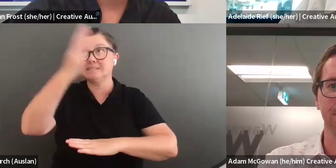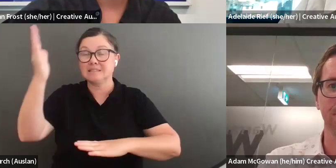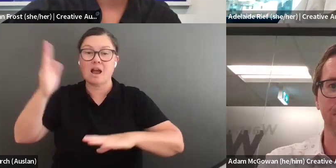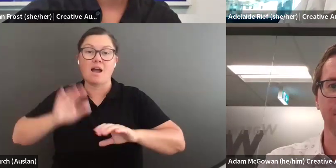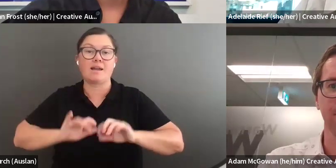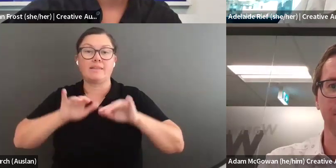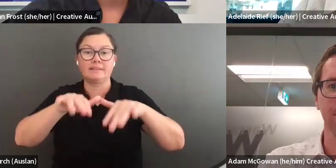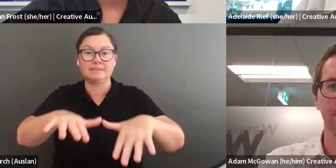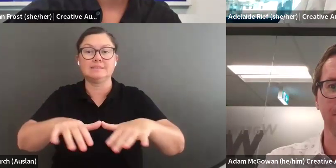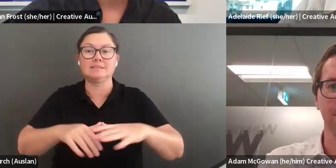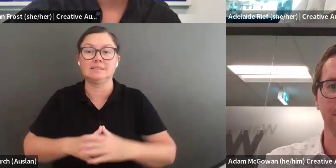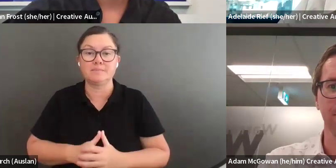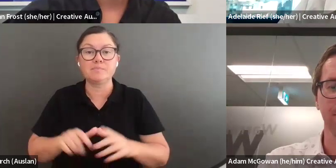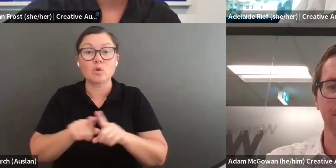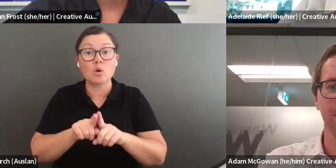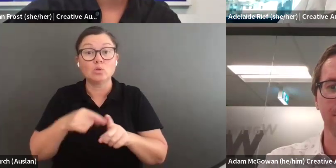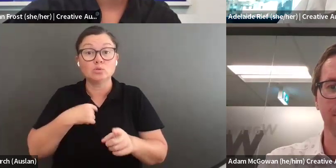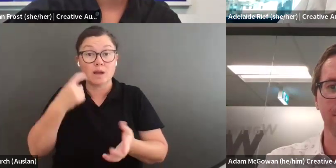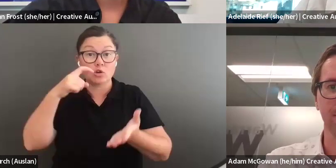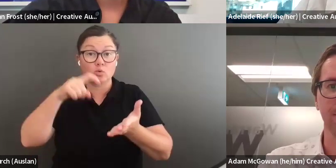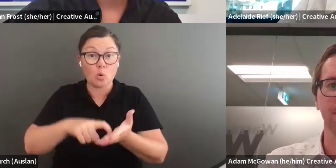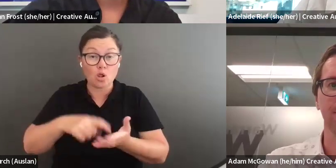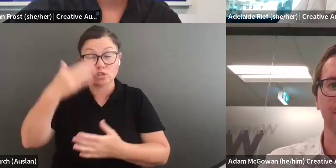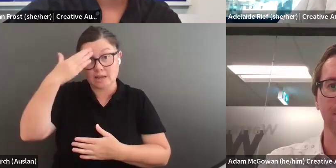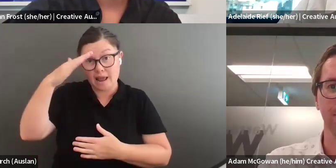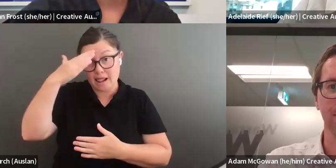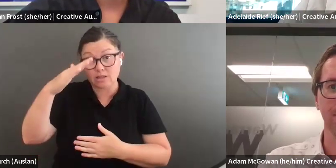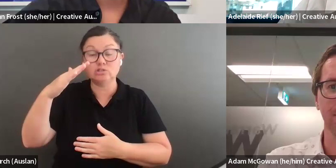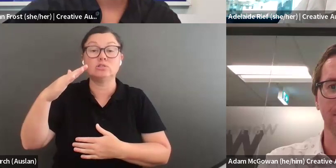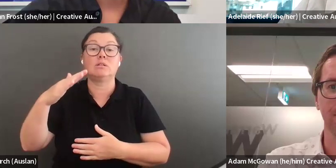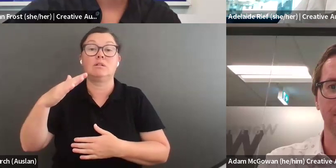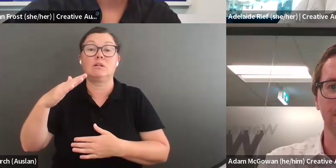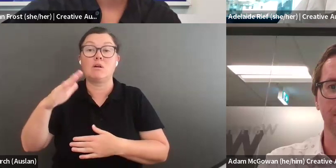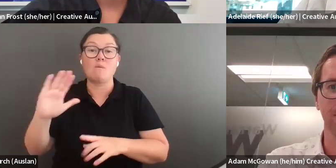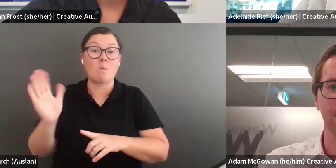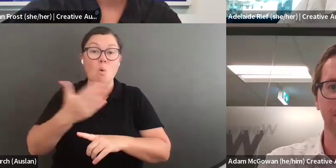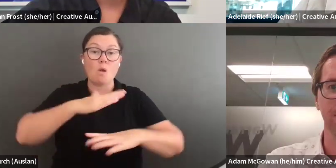, and the skies and the seas of this place. I also acknowledge and extend my respects to